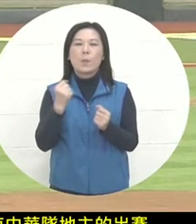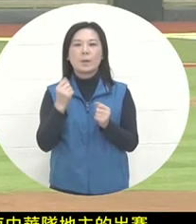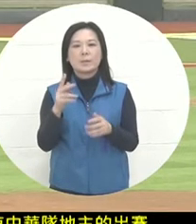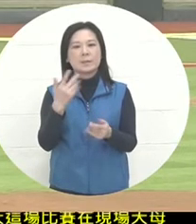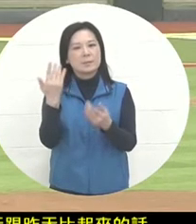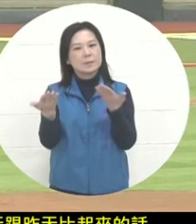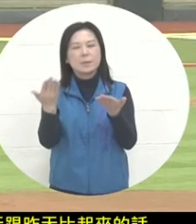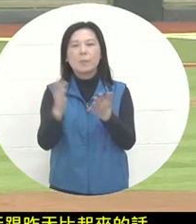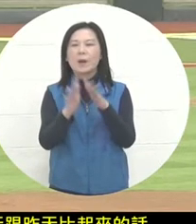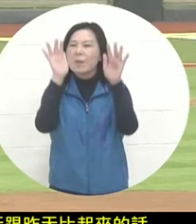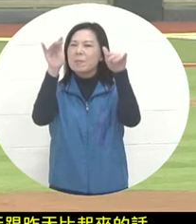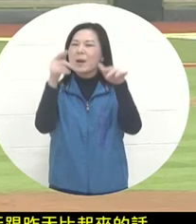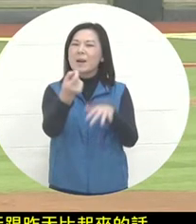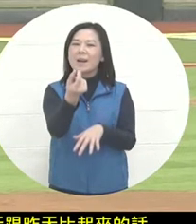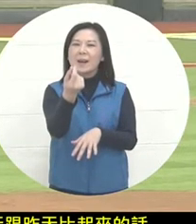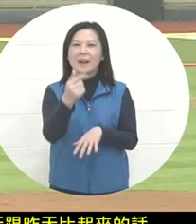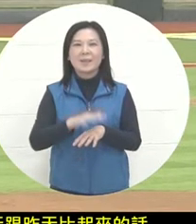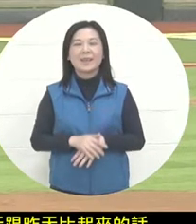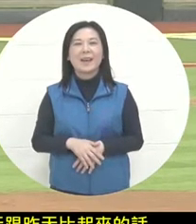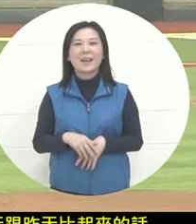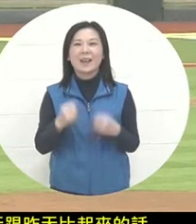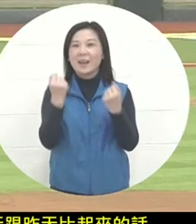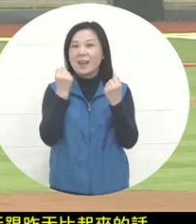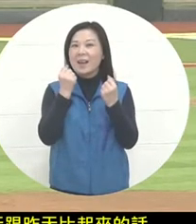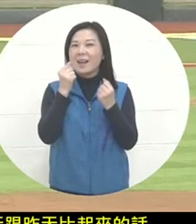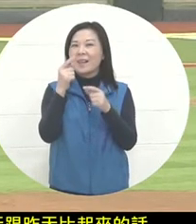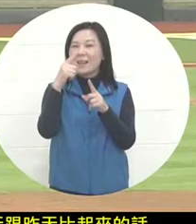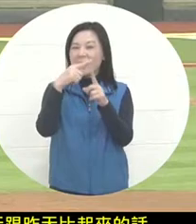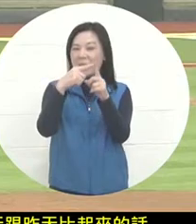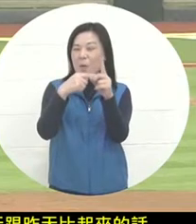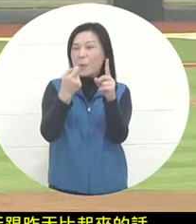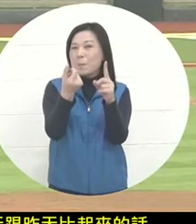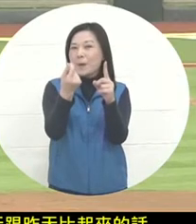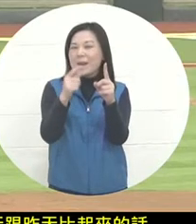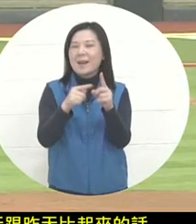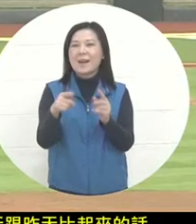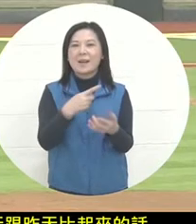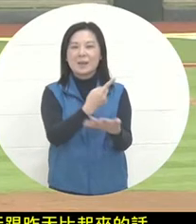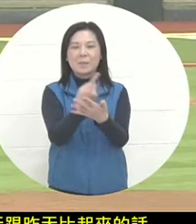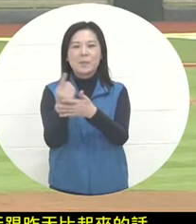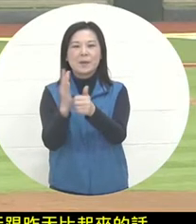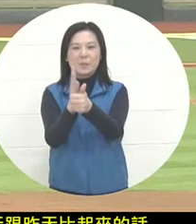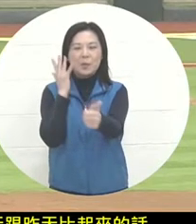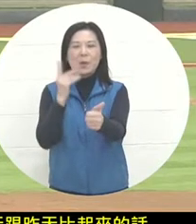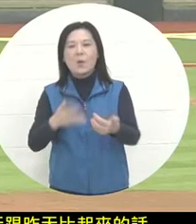The temperature is relatively low, and each team needs to do a more adequate warm-up.